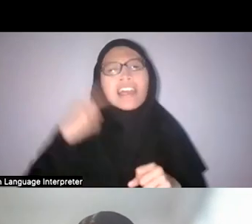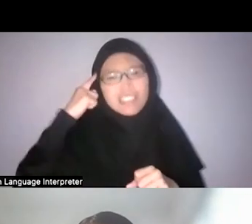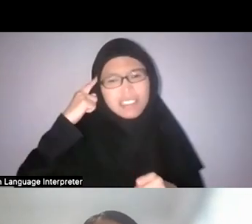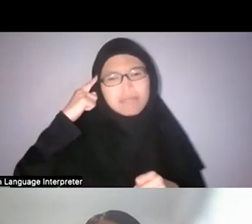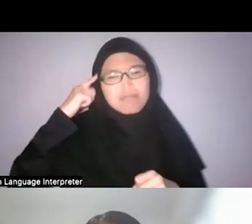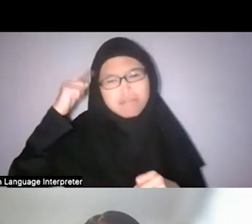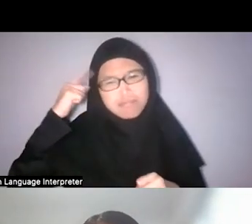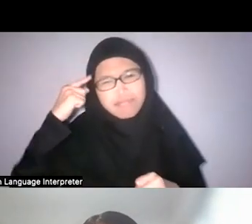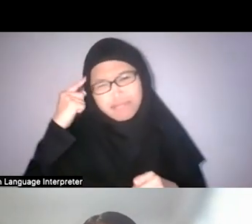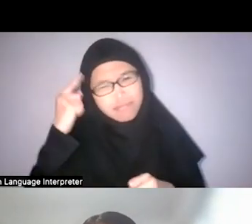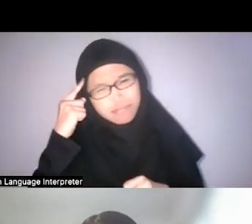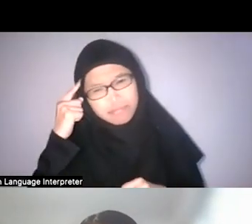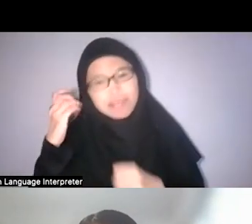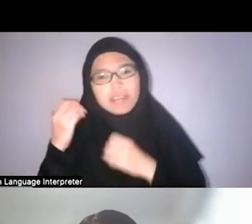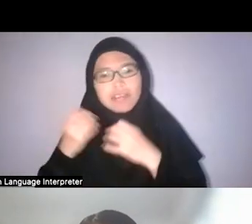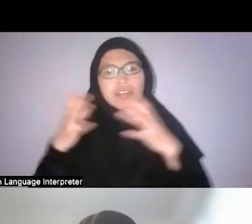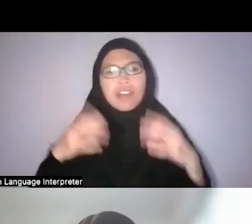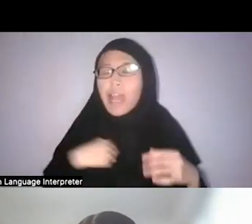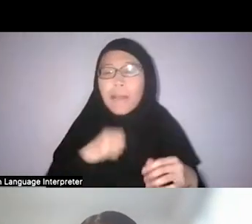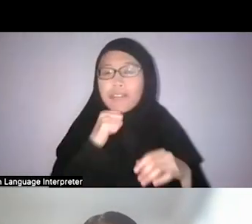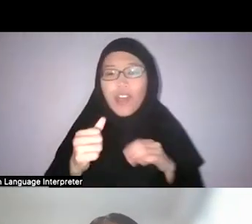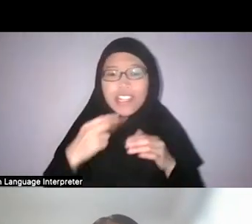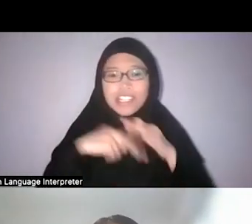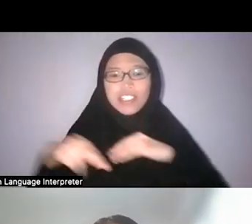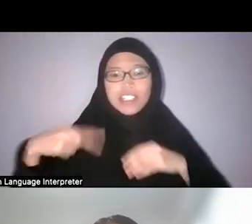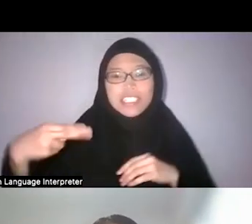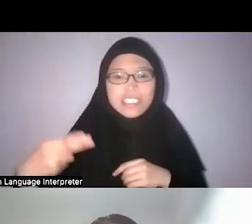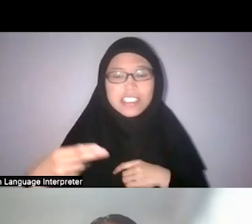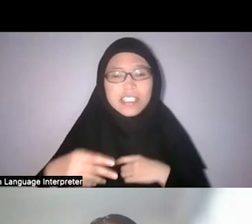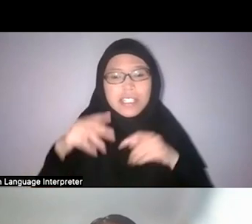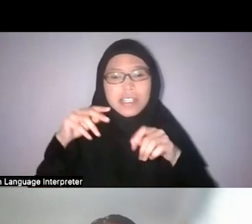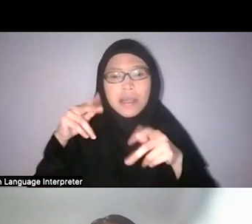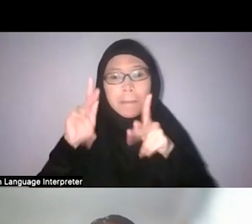I'm not a natural history expert so I can't really say